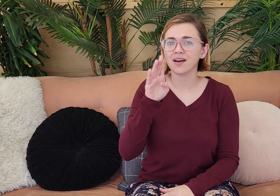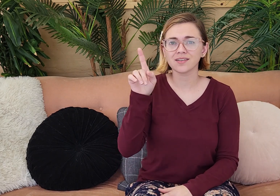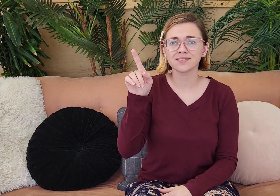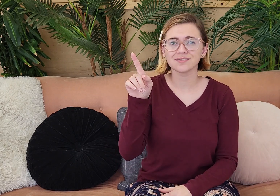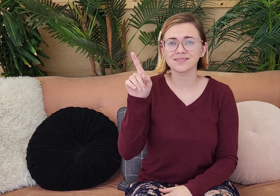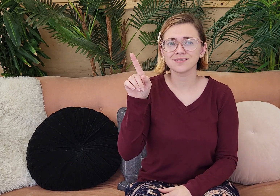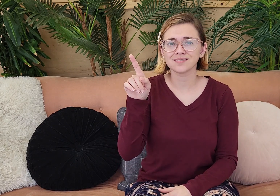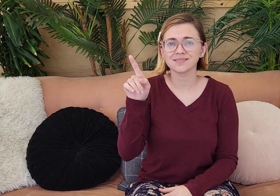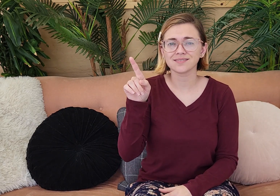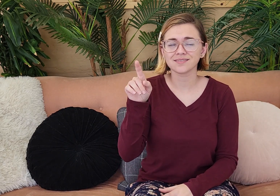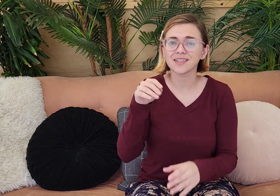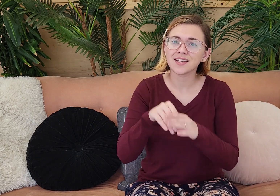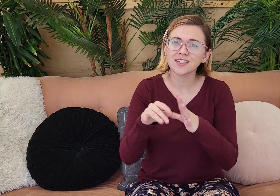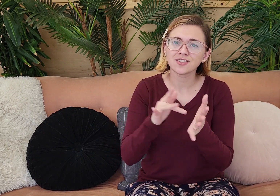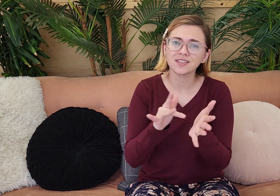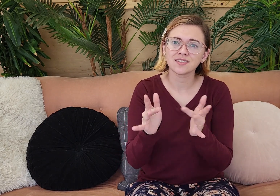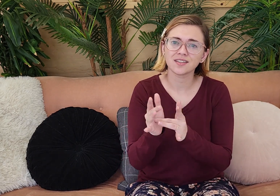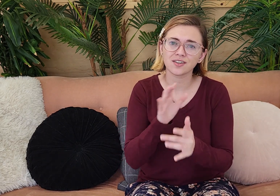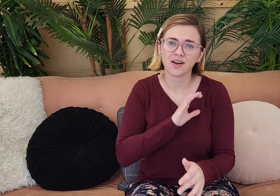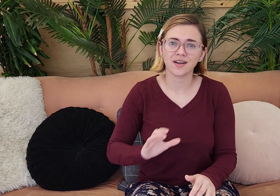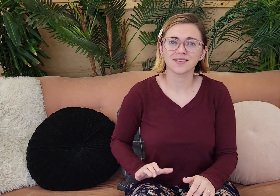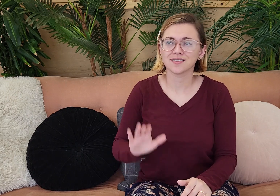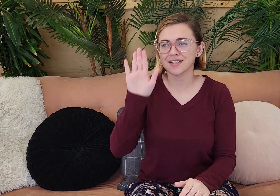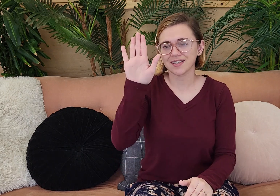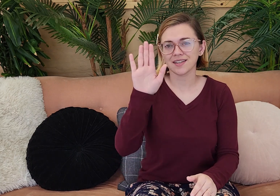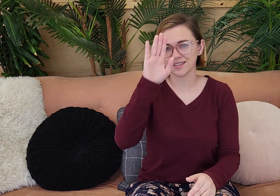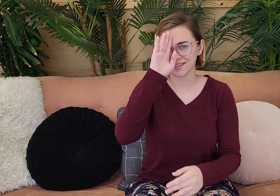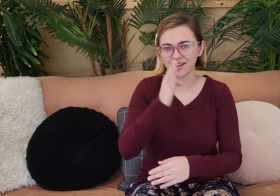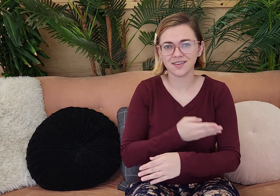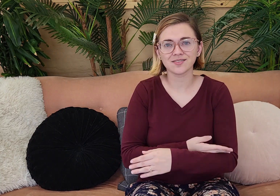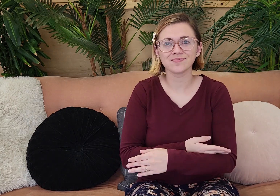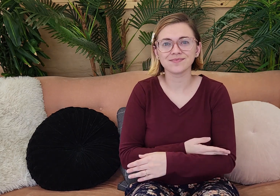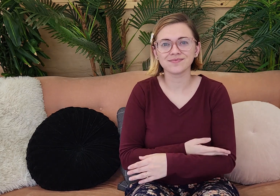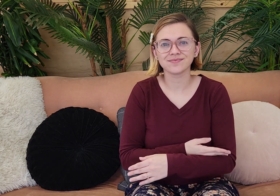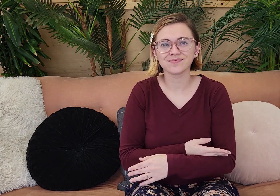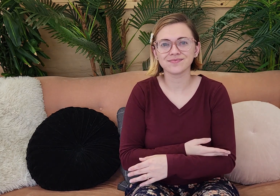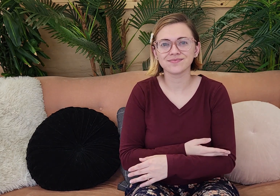We can find it and God. And in Jesus Christ his Son.